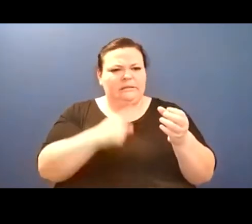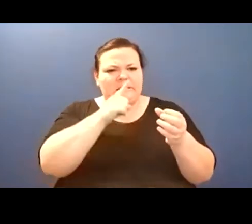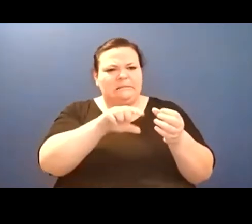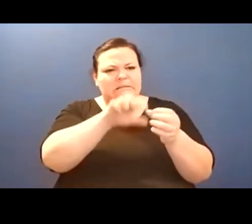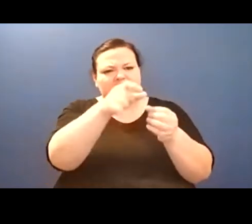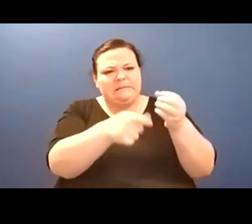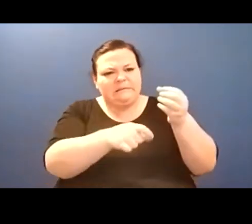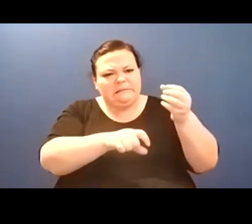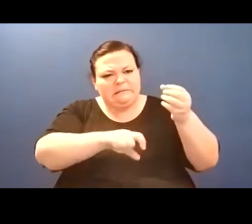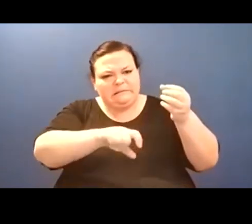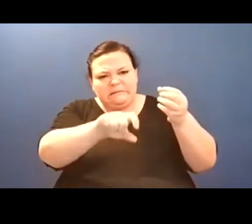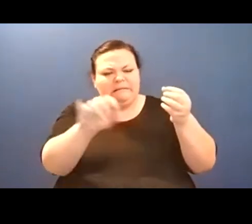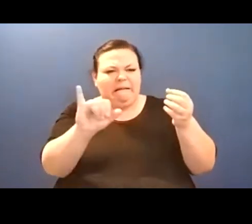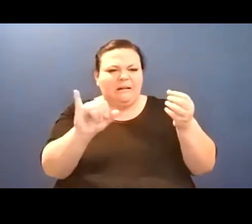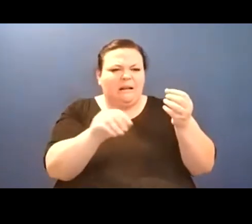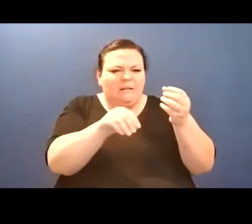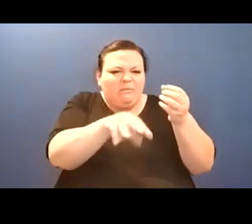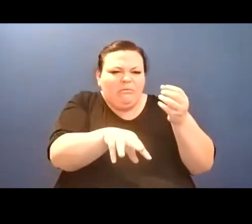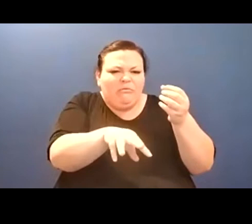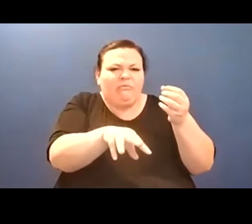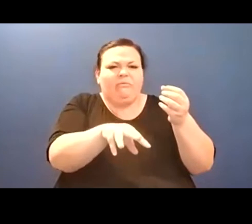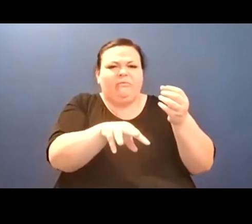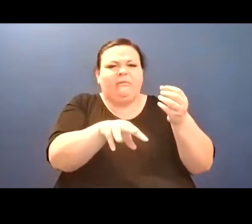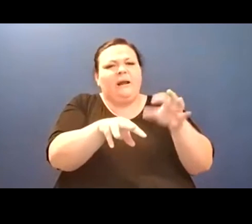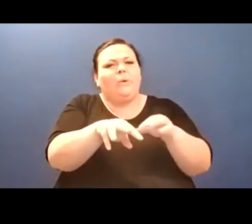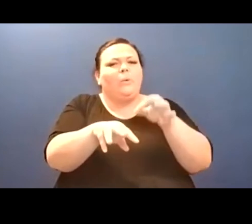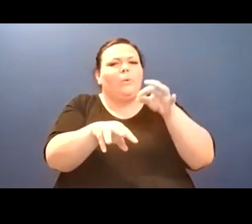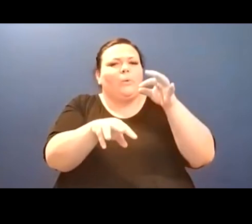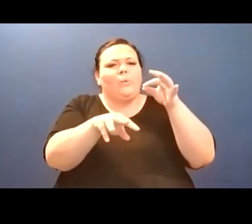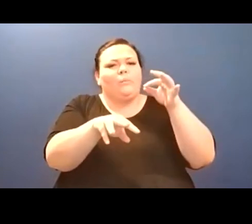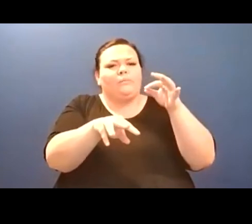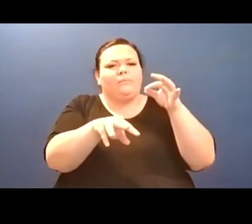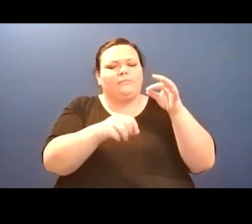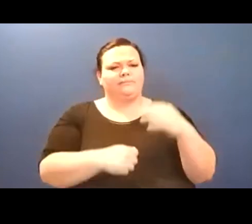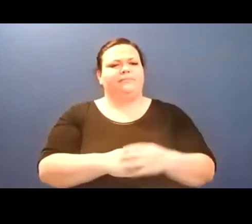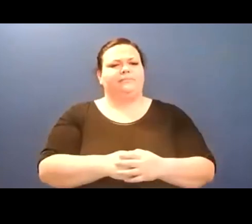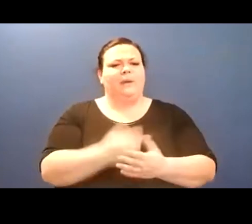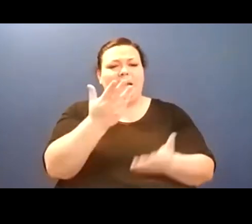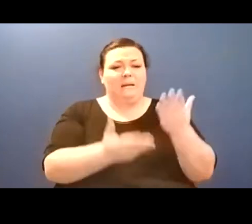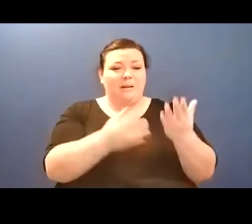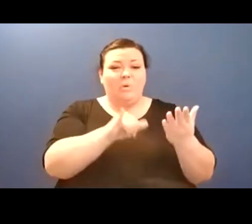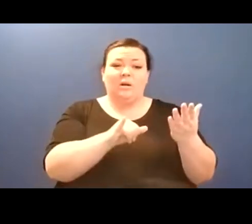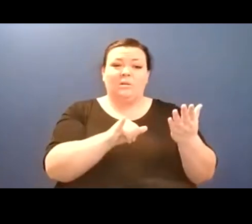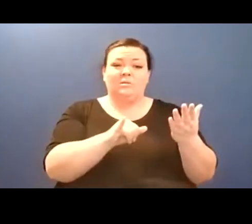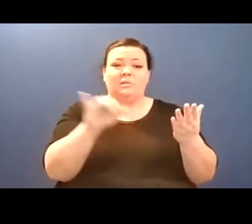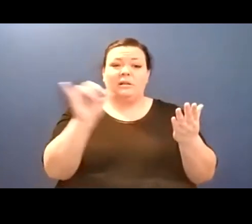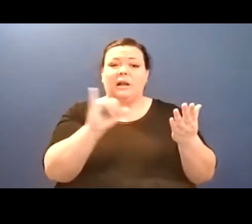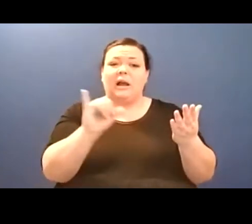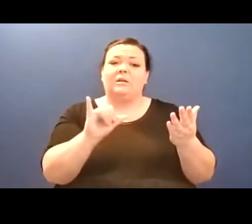you had discovered floating in some sewage./ They were from the heyday of psychology./